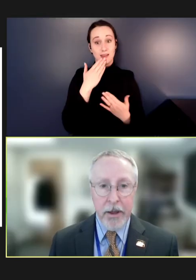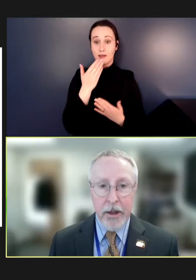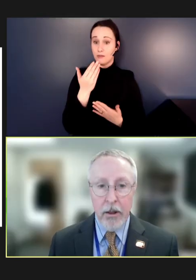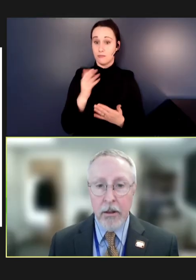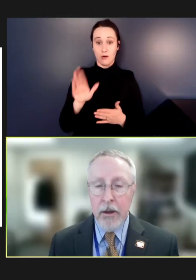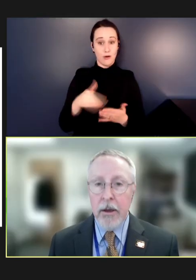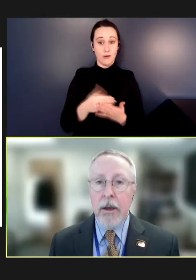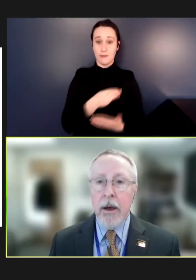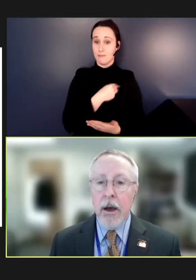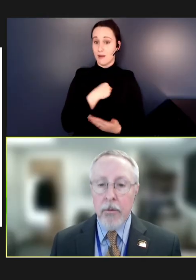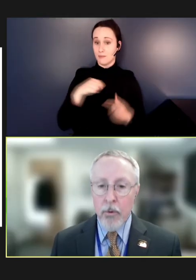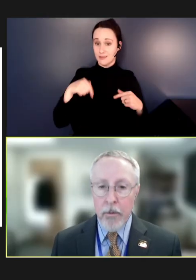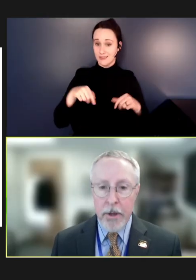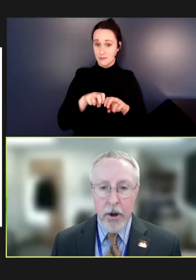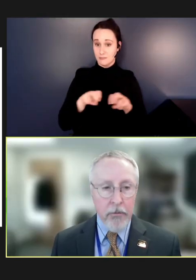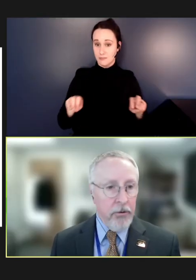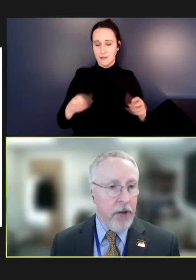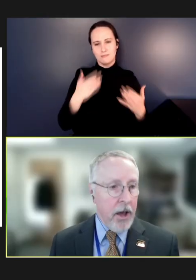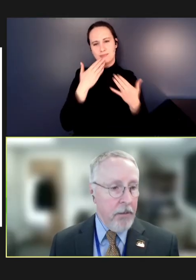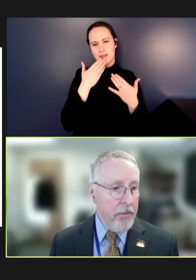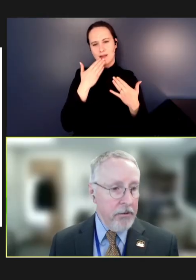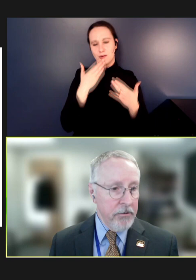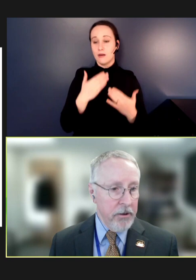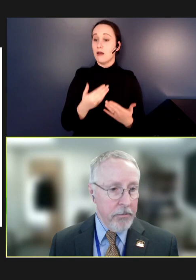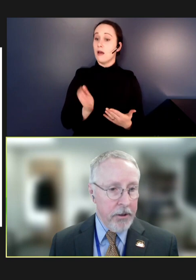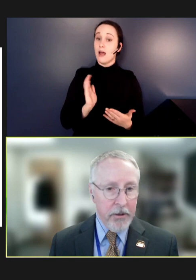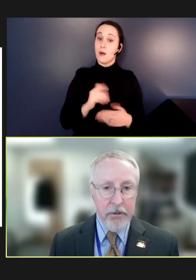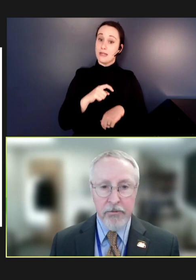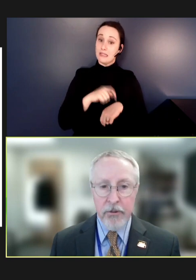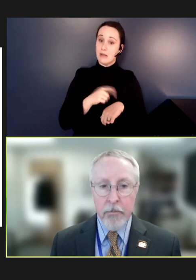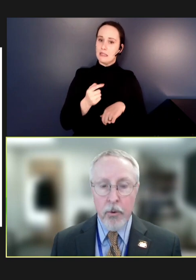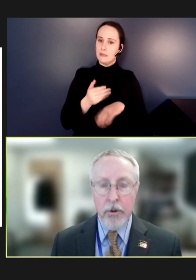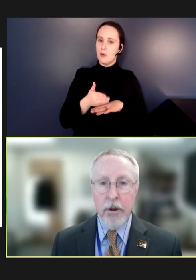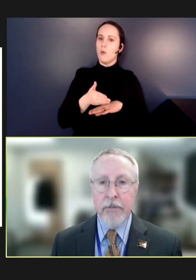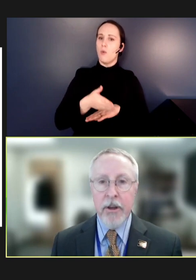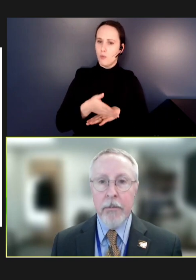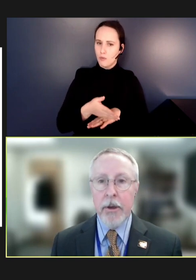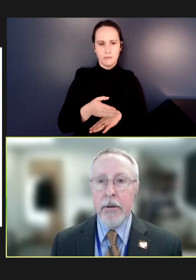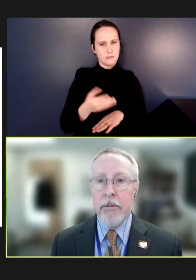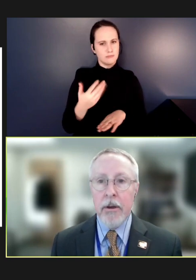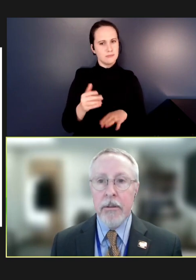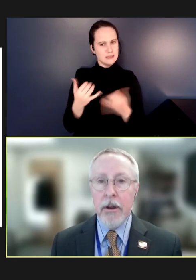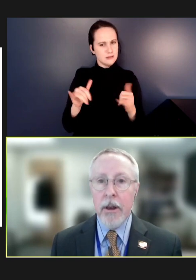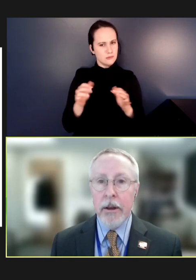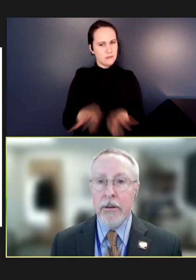panel. We're a bit overtime. But I think this is an important enough topic that I'd like to